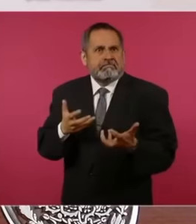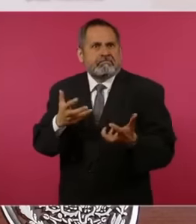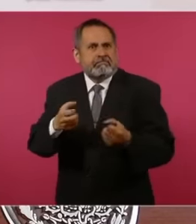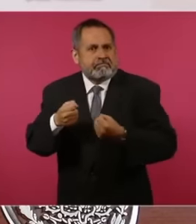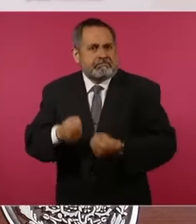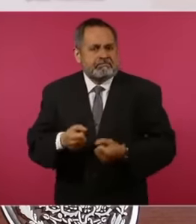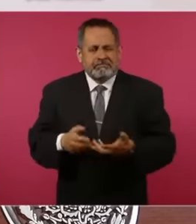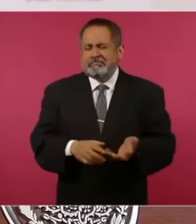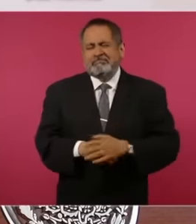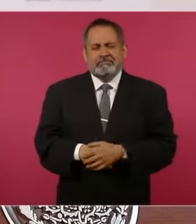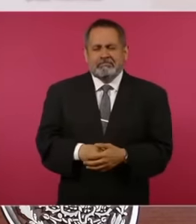for power or